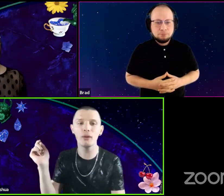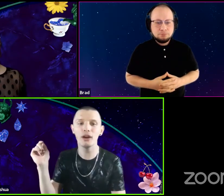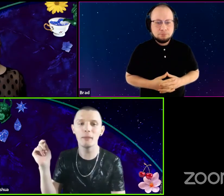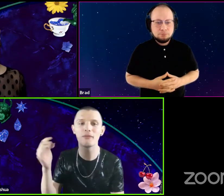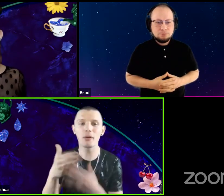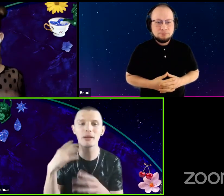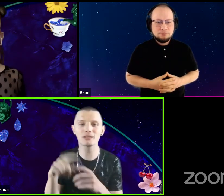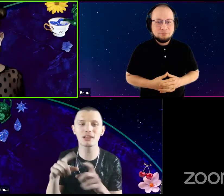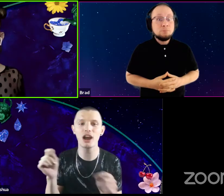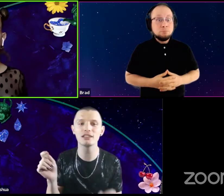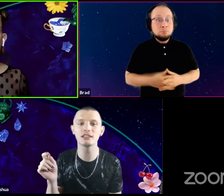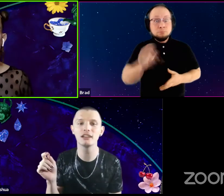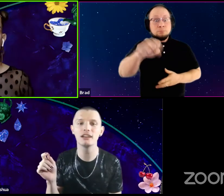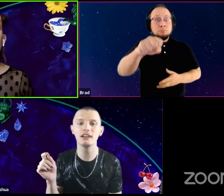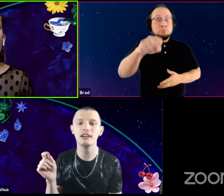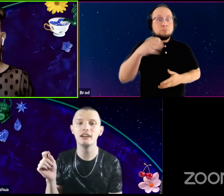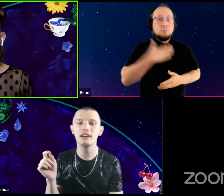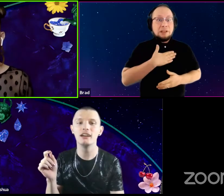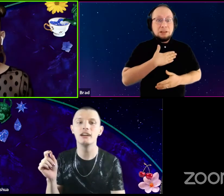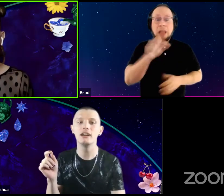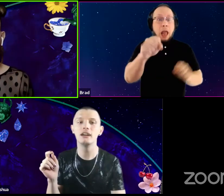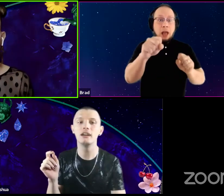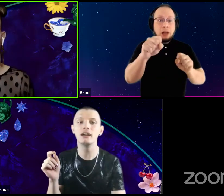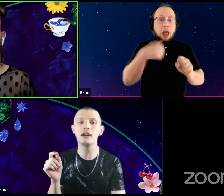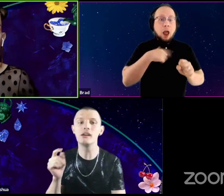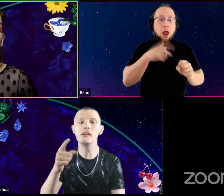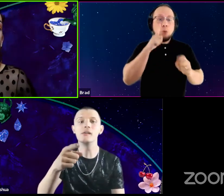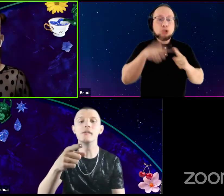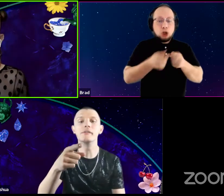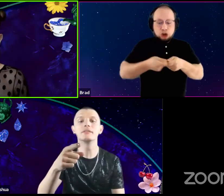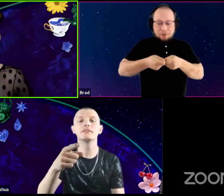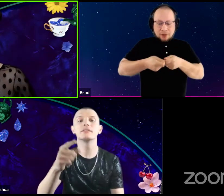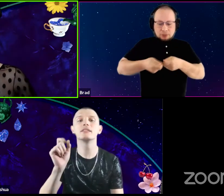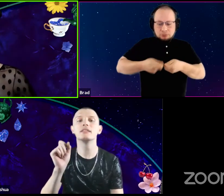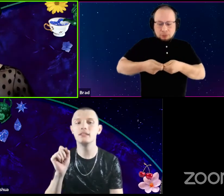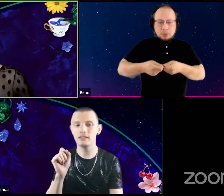Okay. Yeah, please. I'm gonna, yeah, I'm gonna start shuffling the cards, and we need another joke.